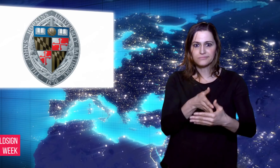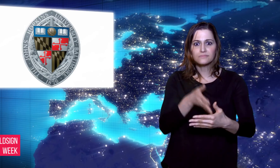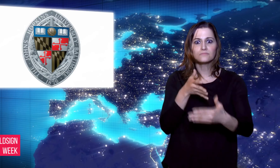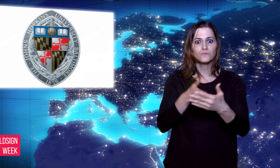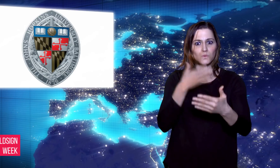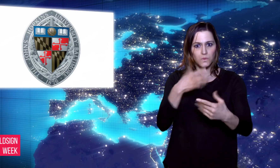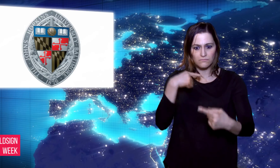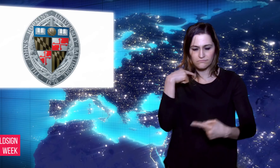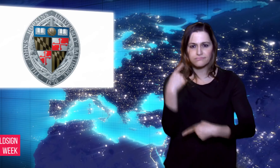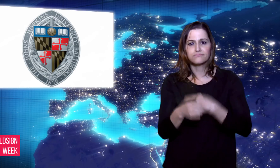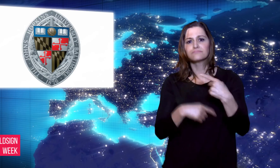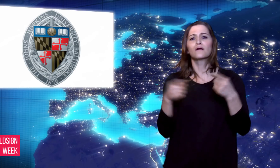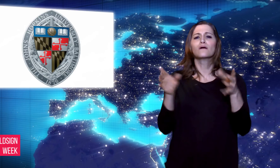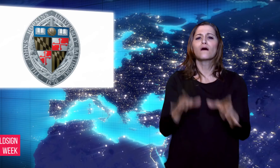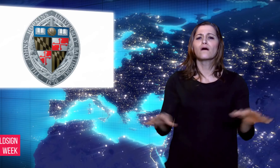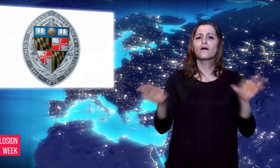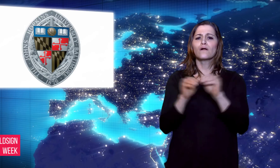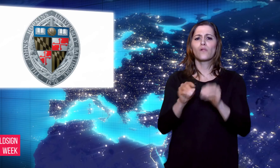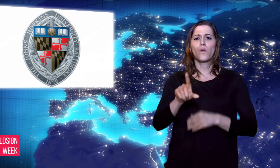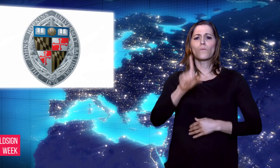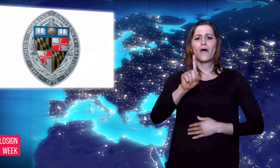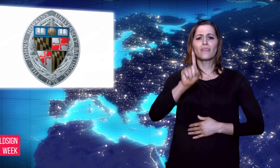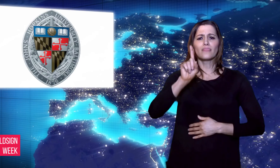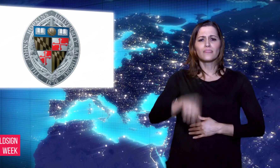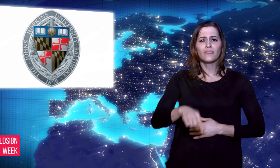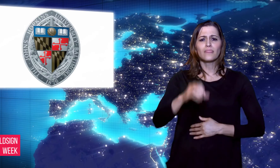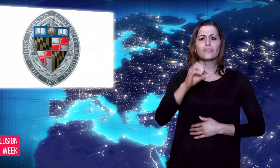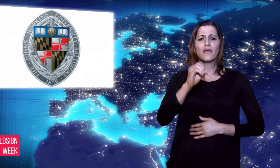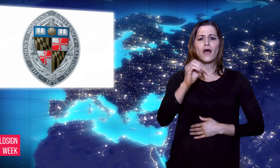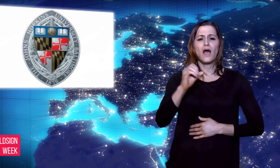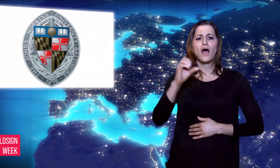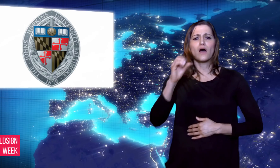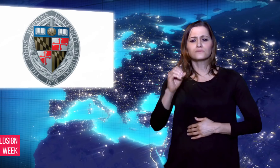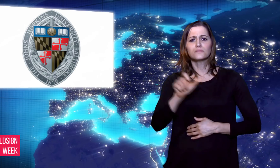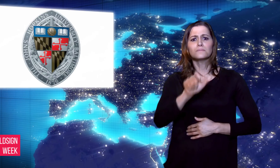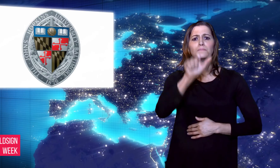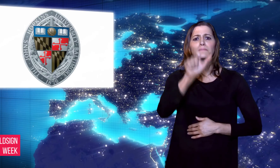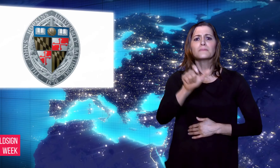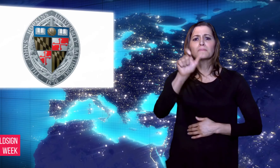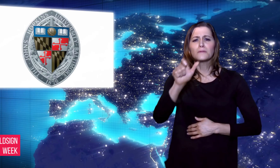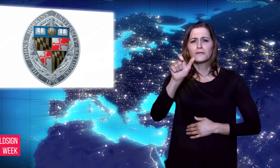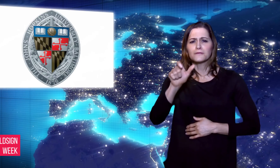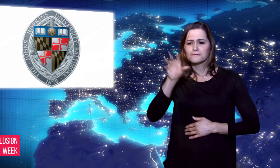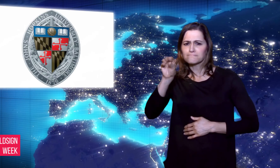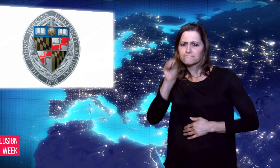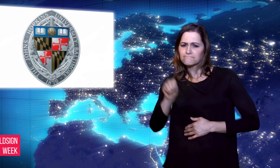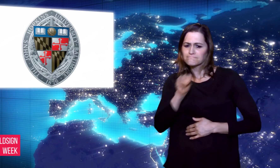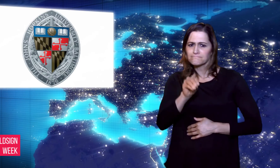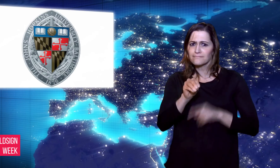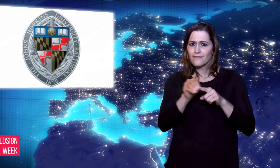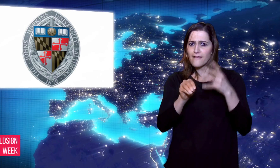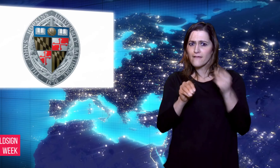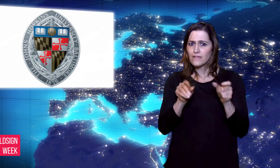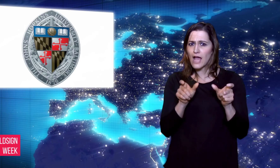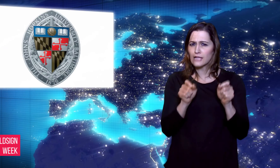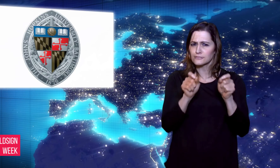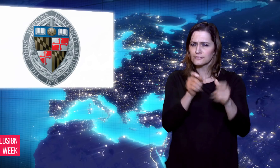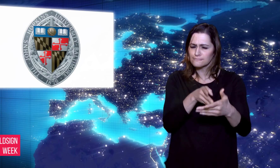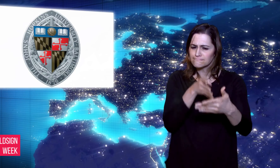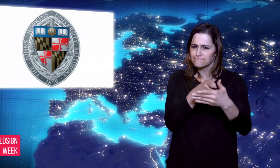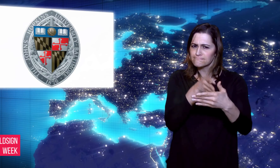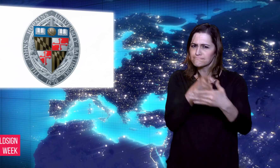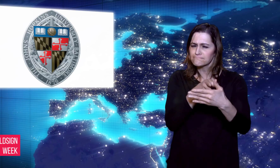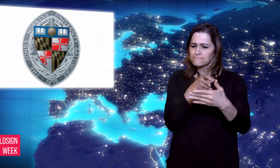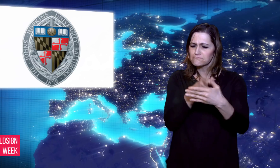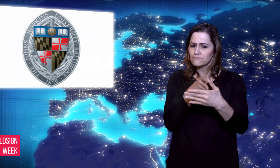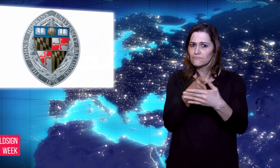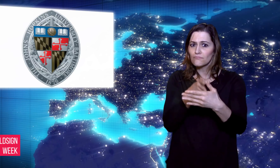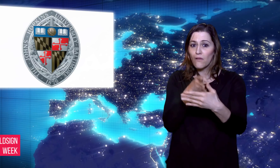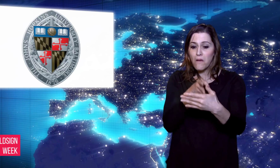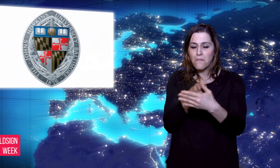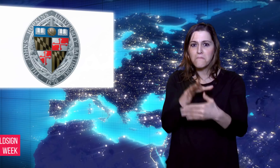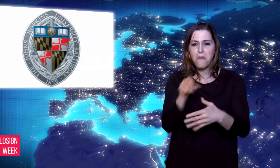the tool had error only seven times.